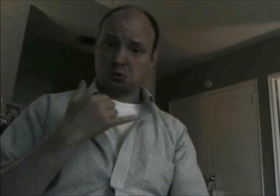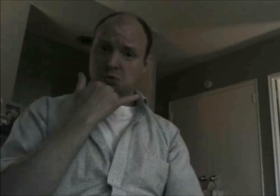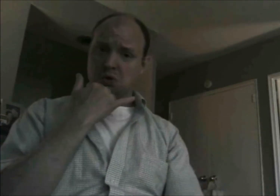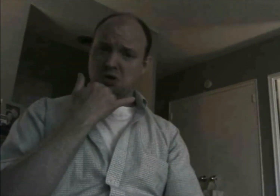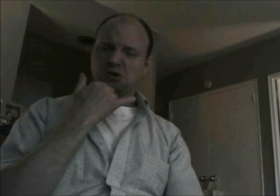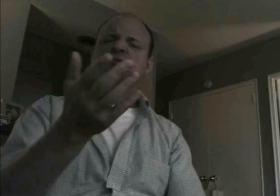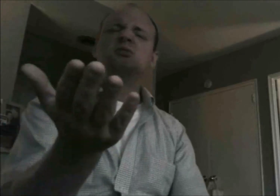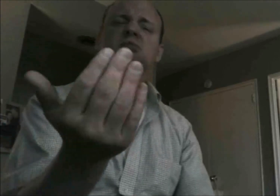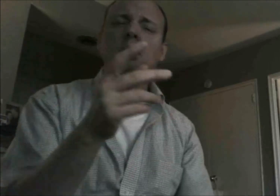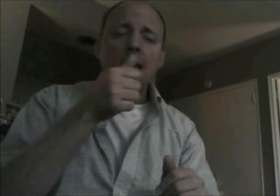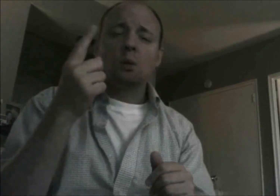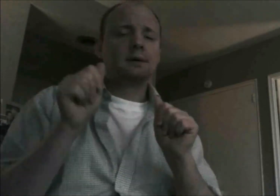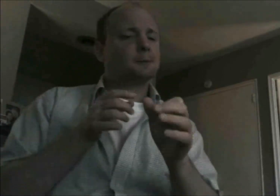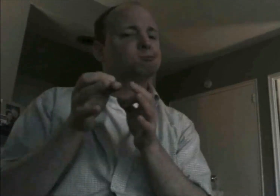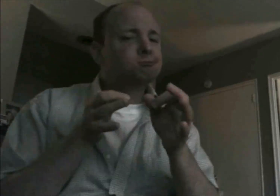If I am wrong about this please do share. Also I am open to this discussion and let me know if you'd like to share.